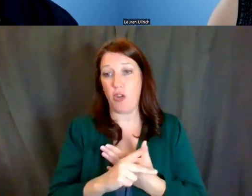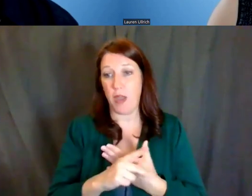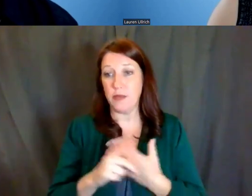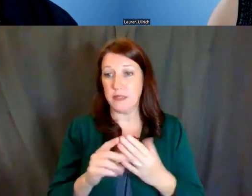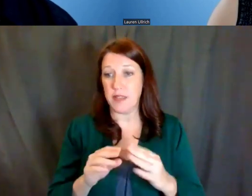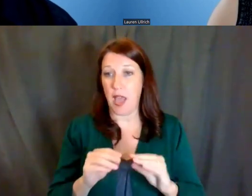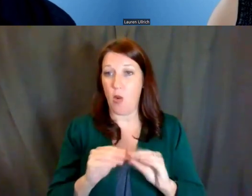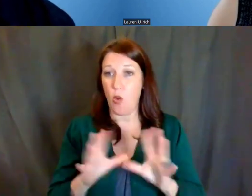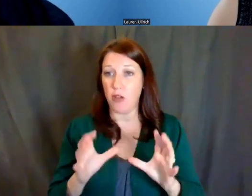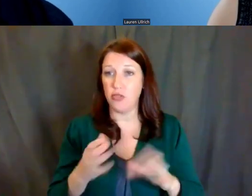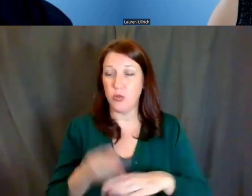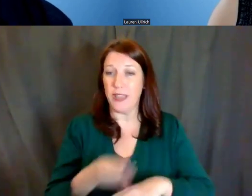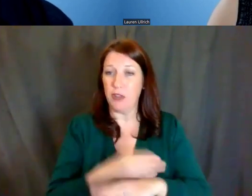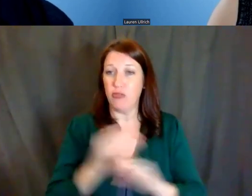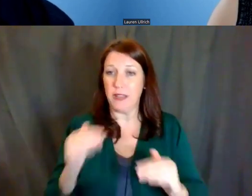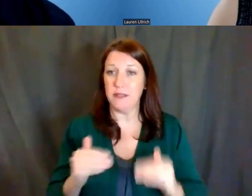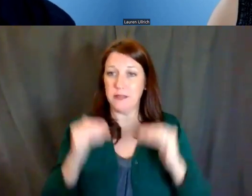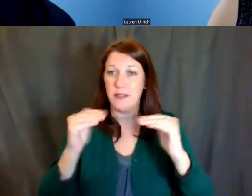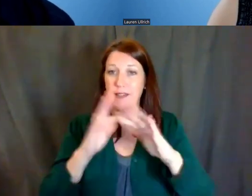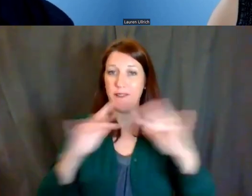within the institutional setting.